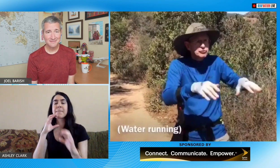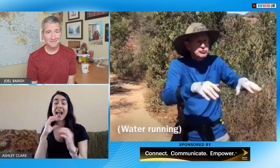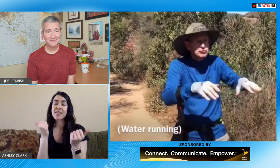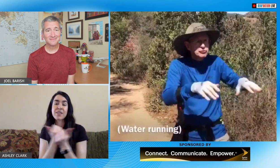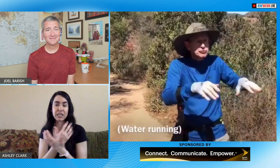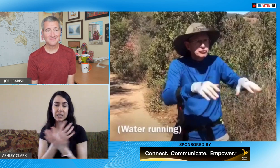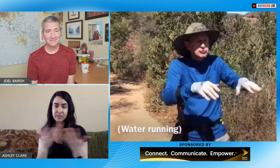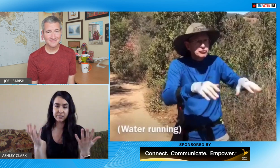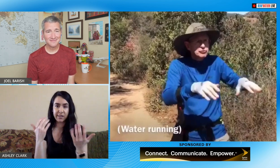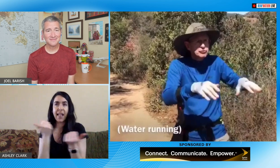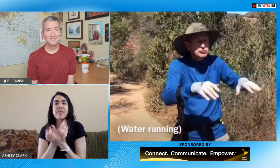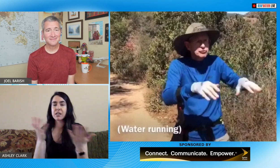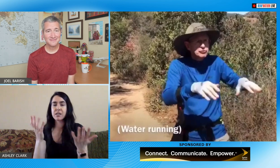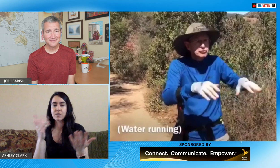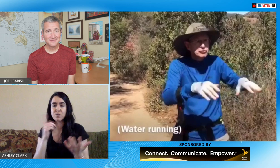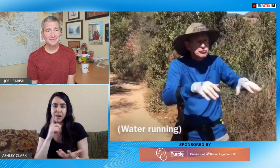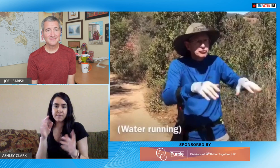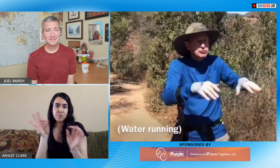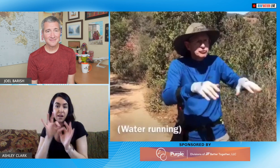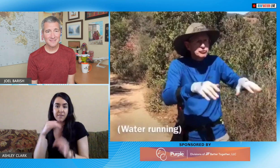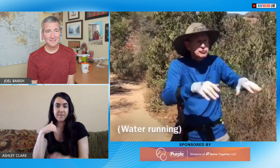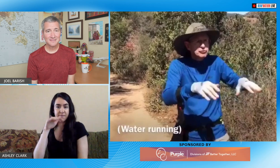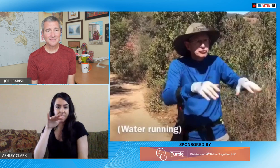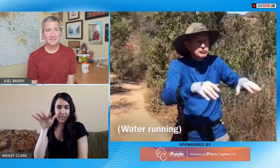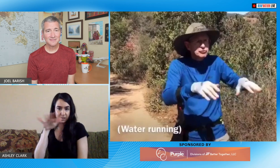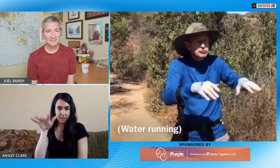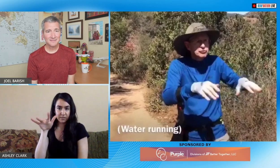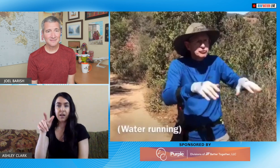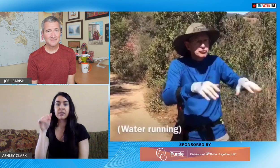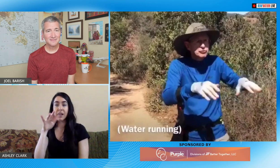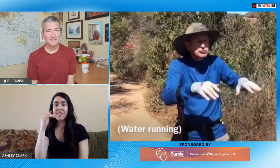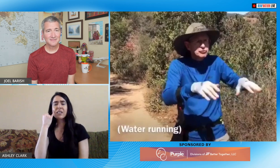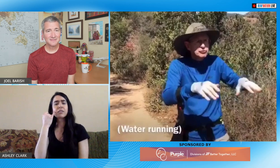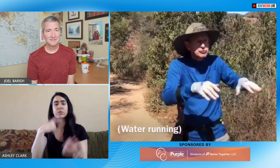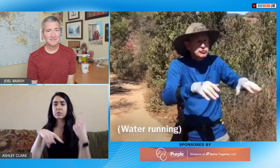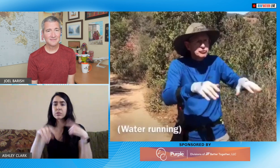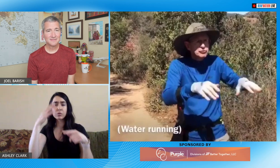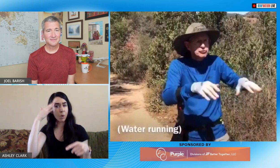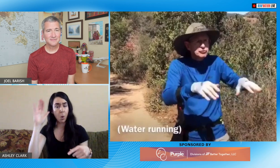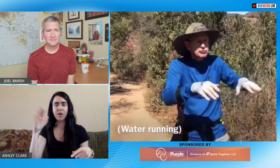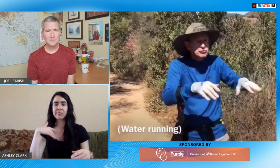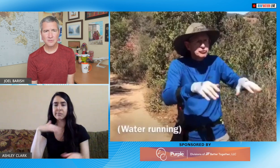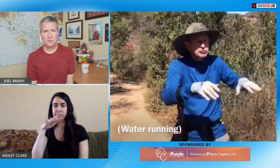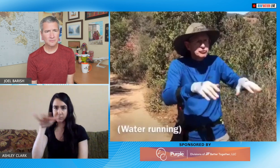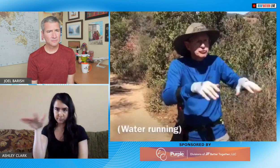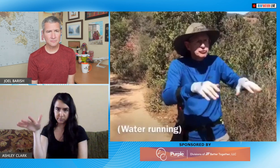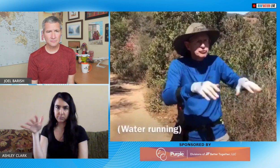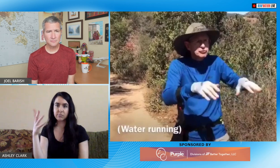communicate well and he communicates everything to me whether he's senior